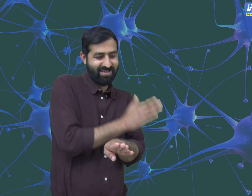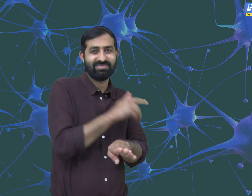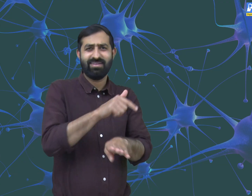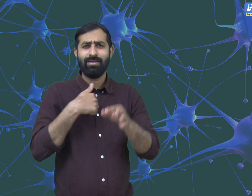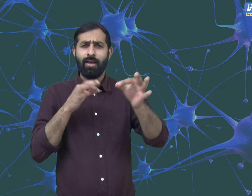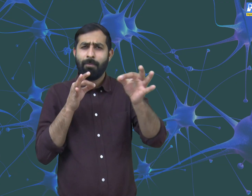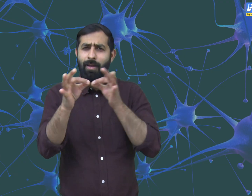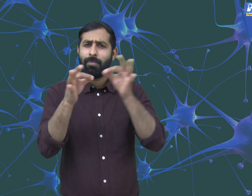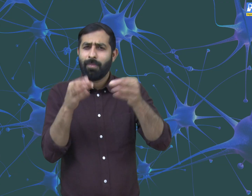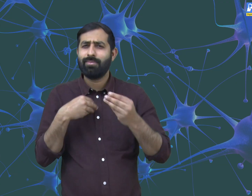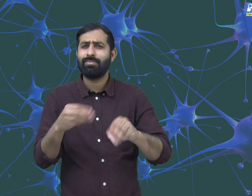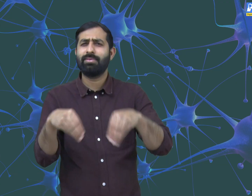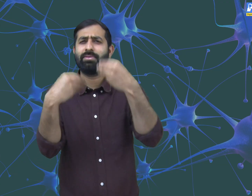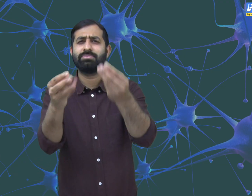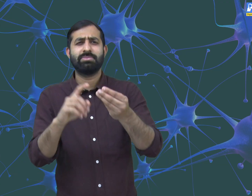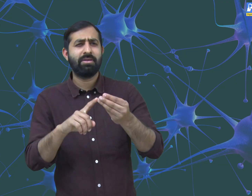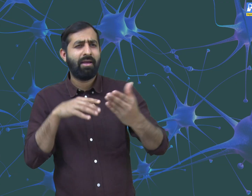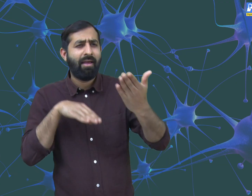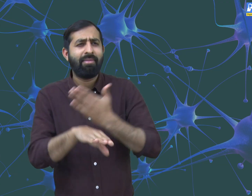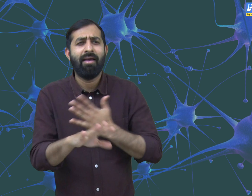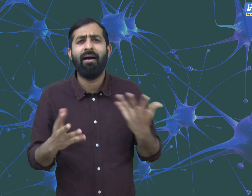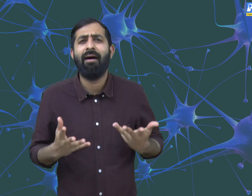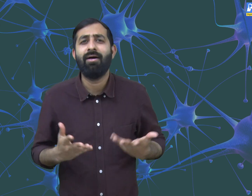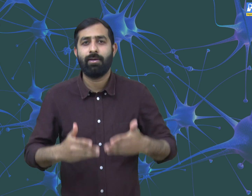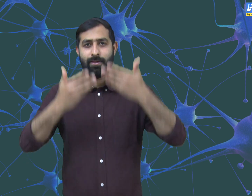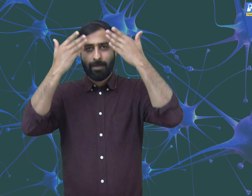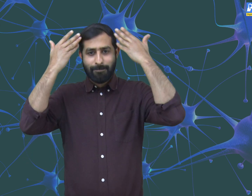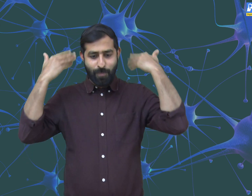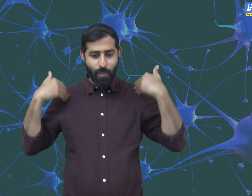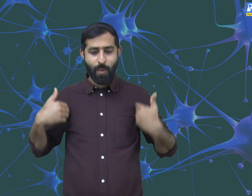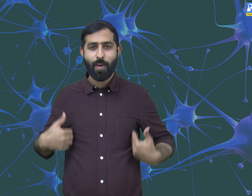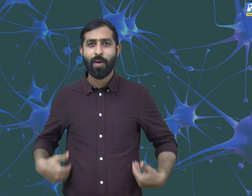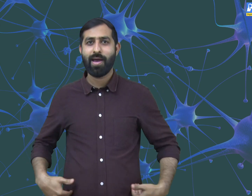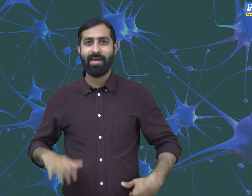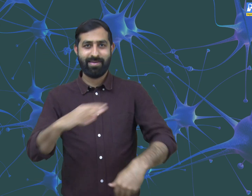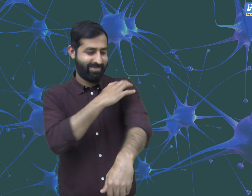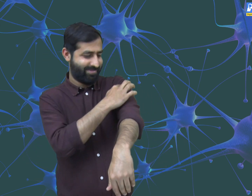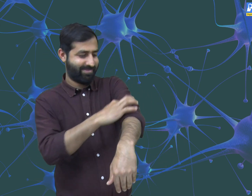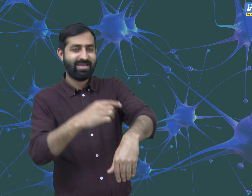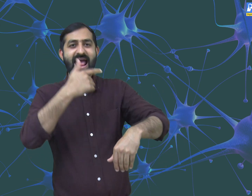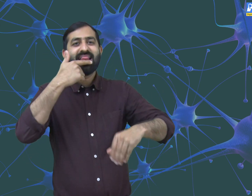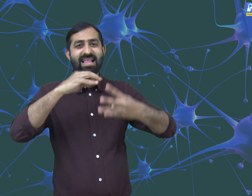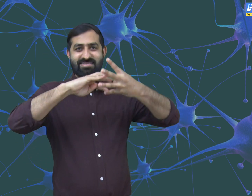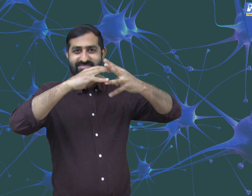In the previous videos of this chapter we have discussed about the cells,